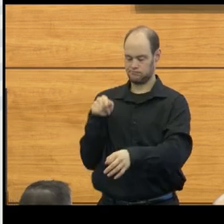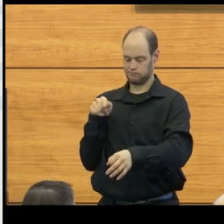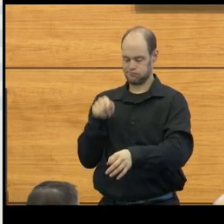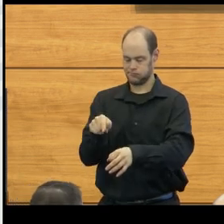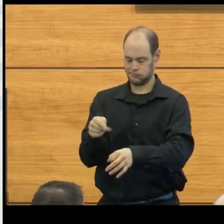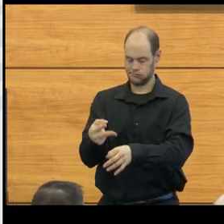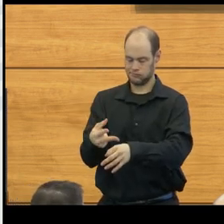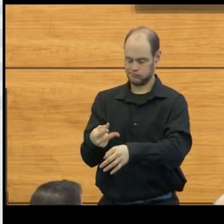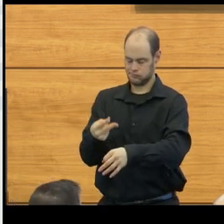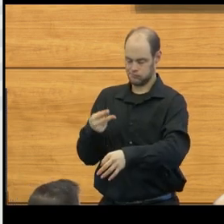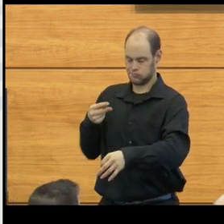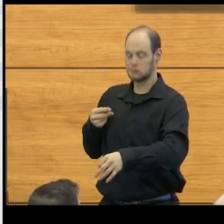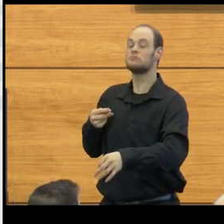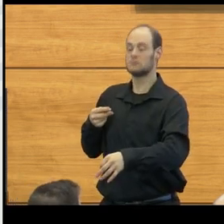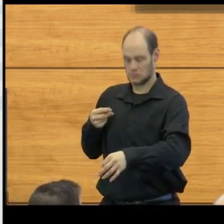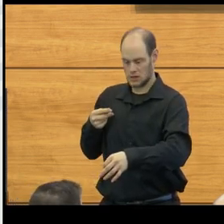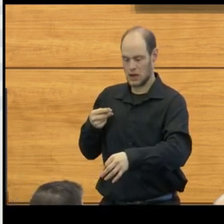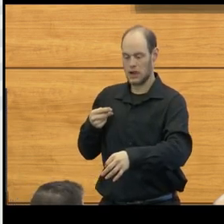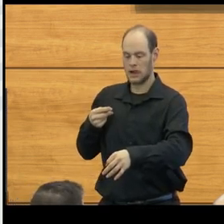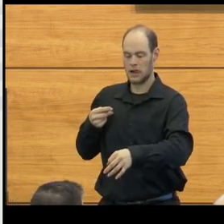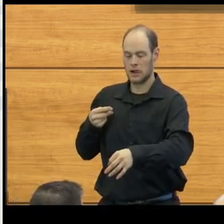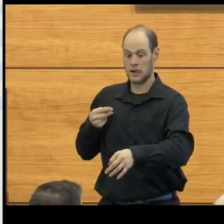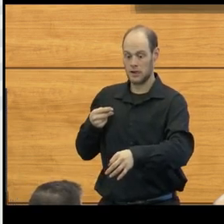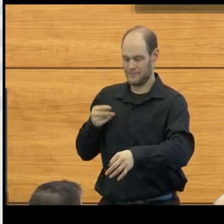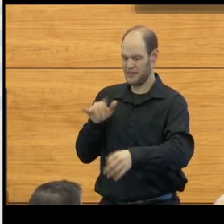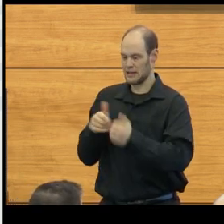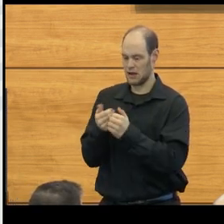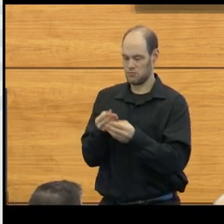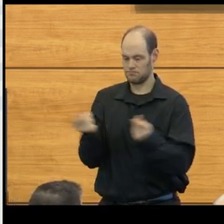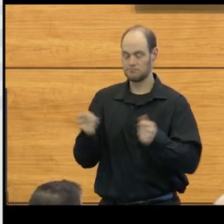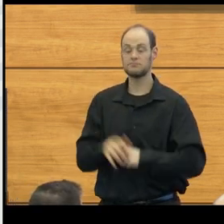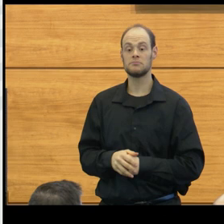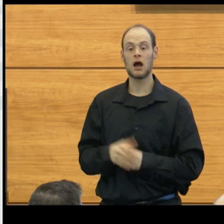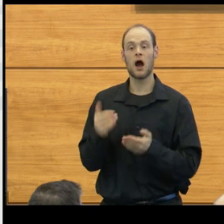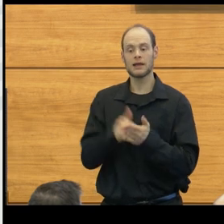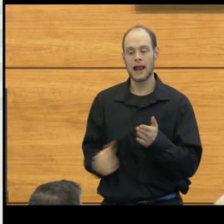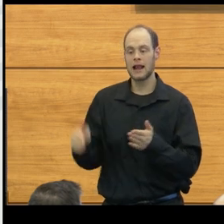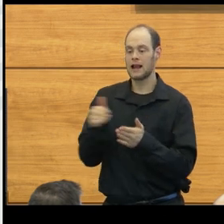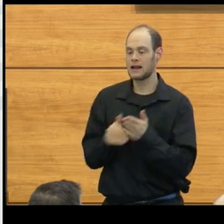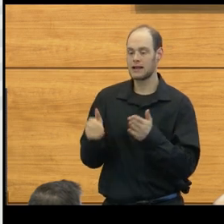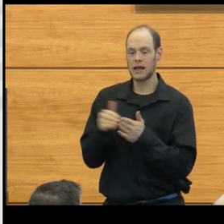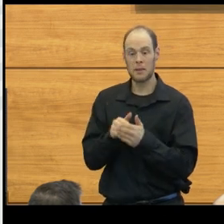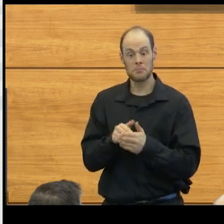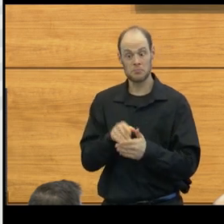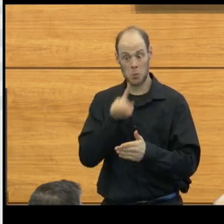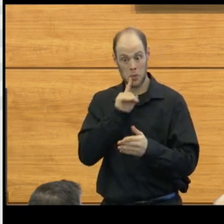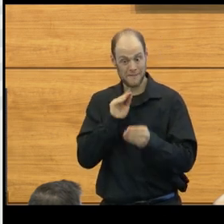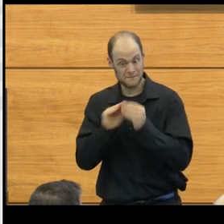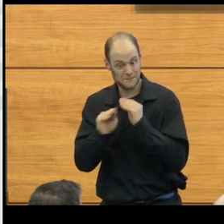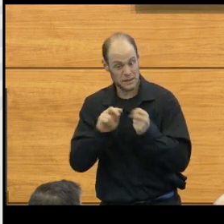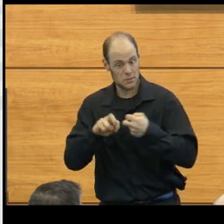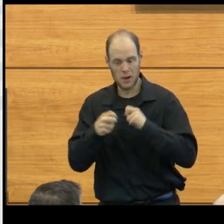draining off fluid, withdrawing the needle. They would do that again and again, but it never fixed the problem.